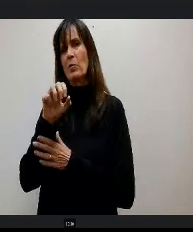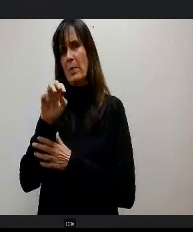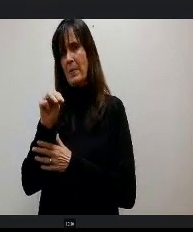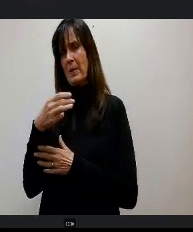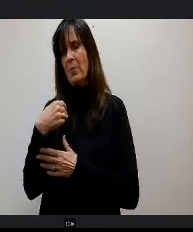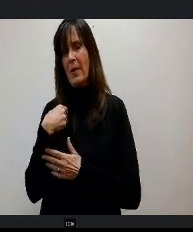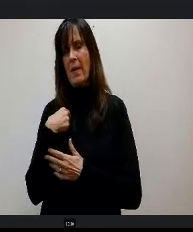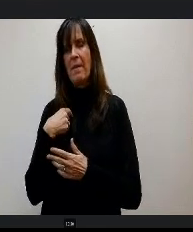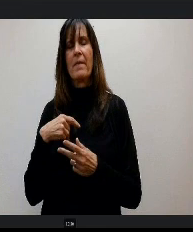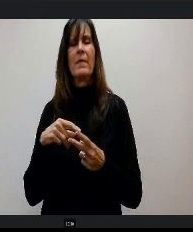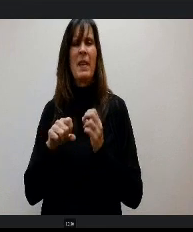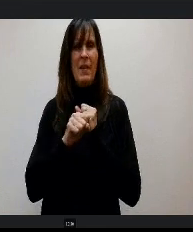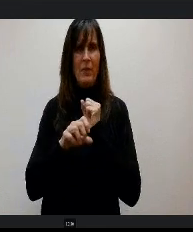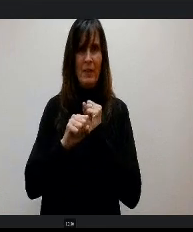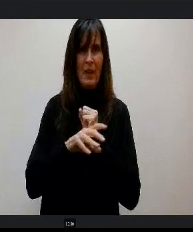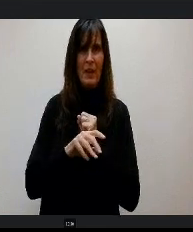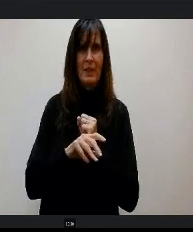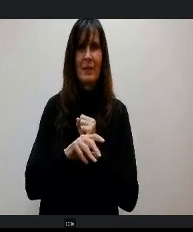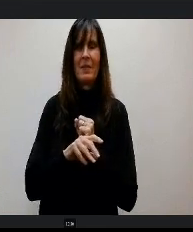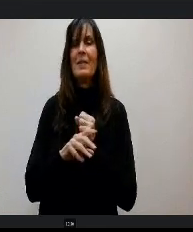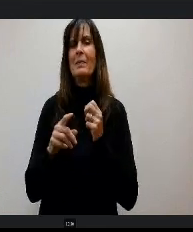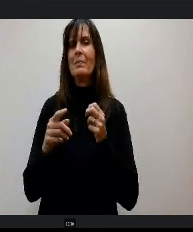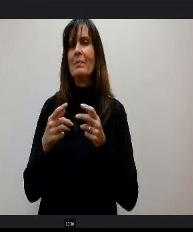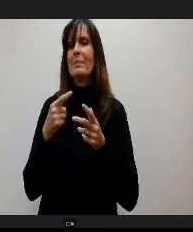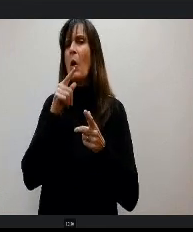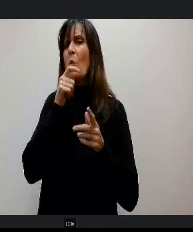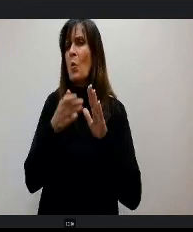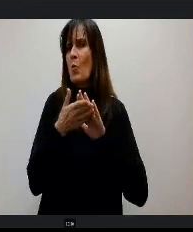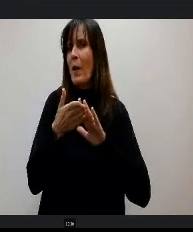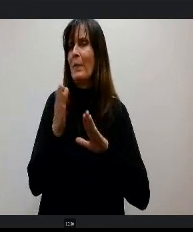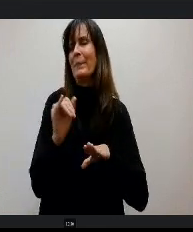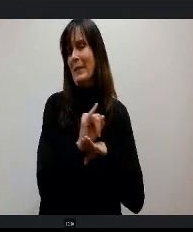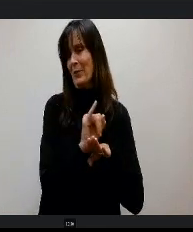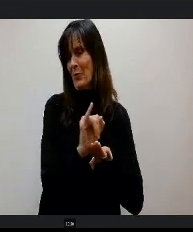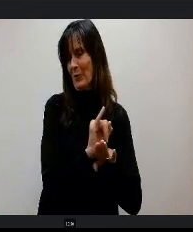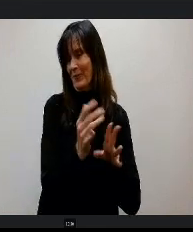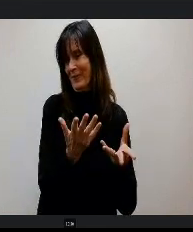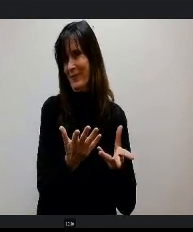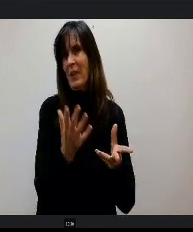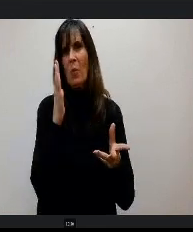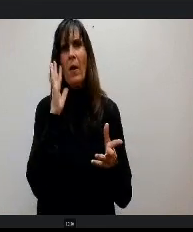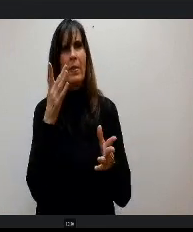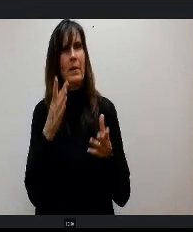Which we have an intern run because they are up to speed on a lot of those things that I'm not or our staff isn't.